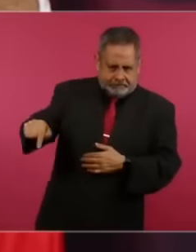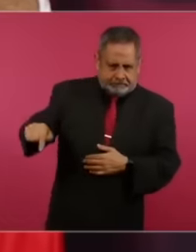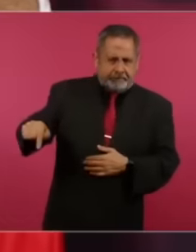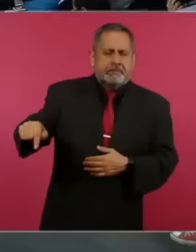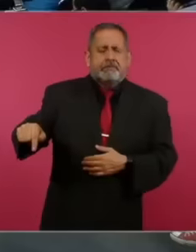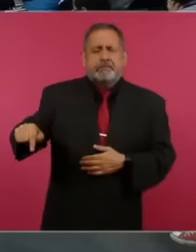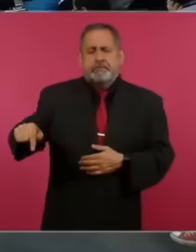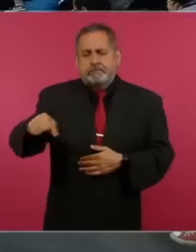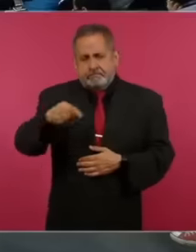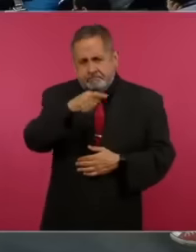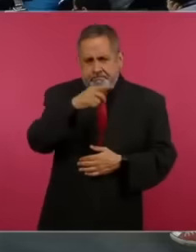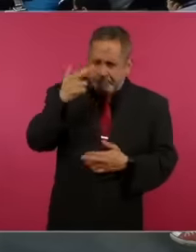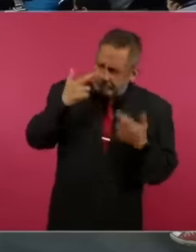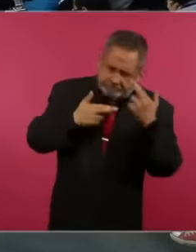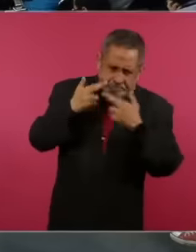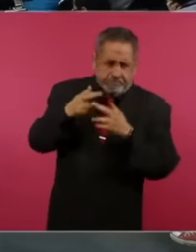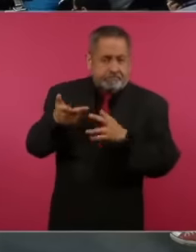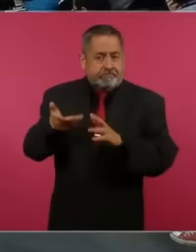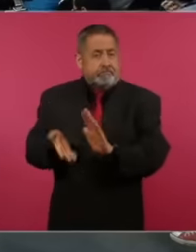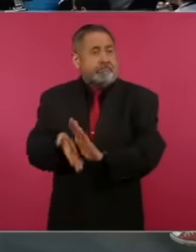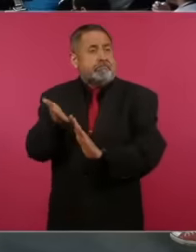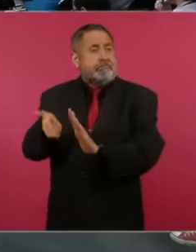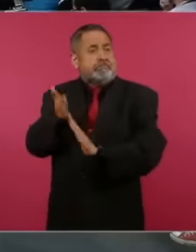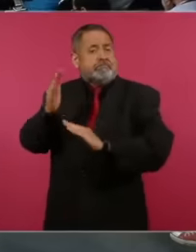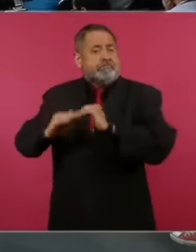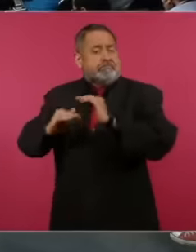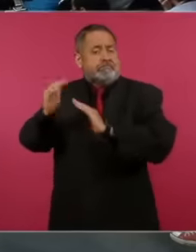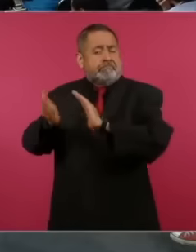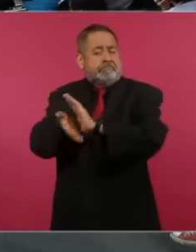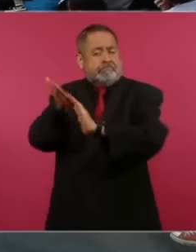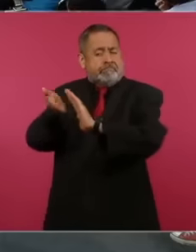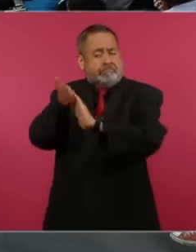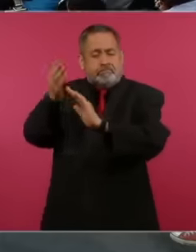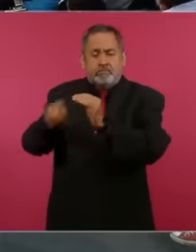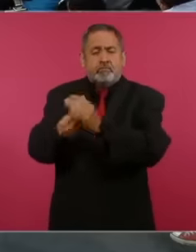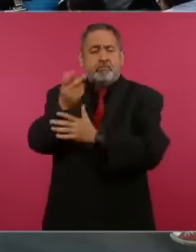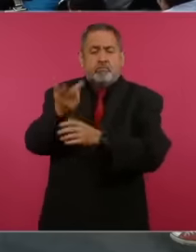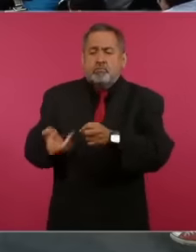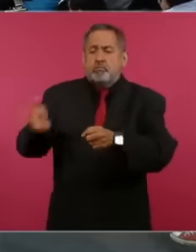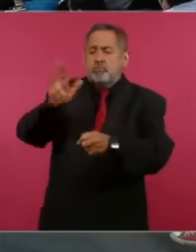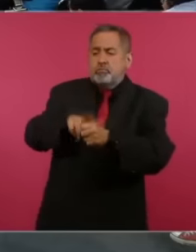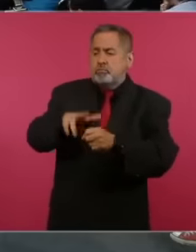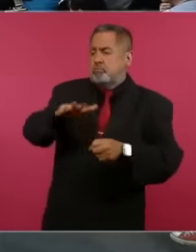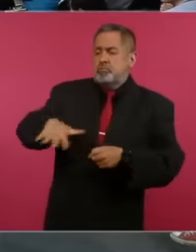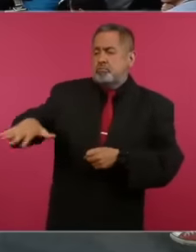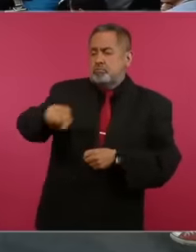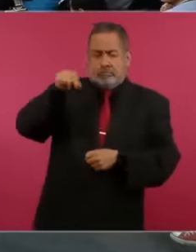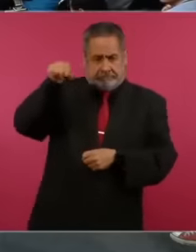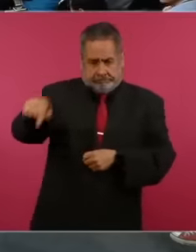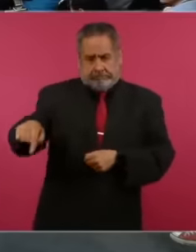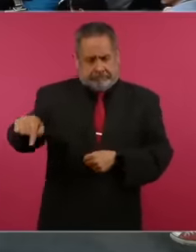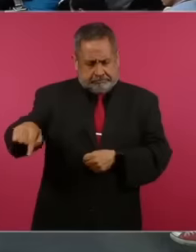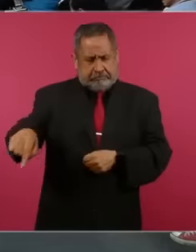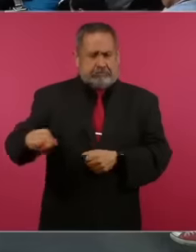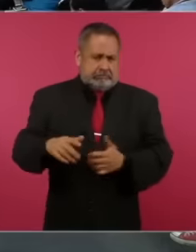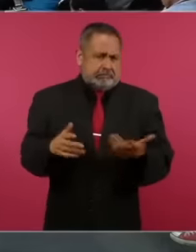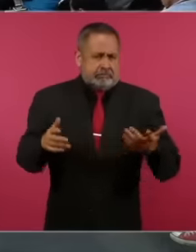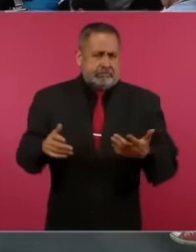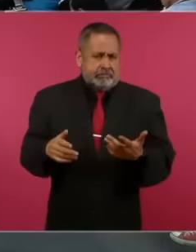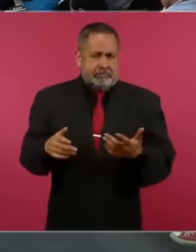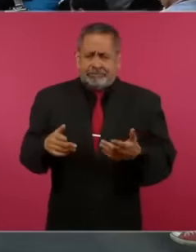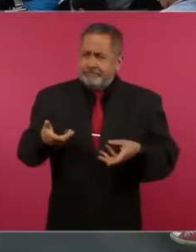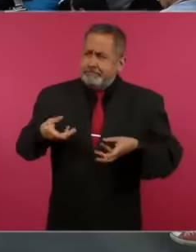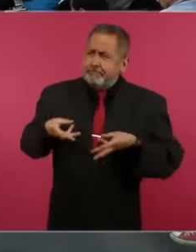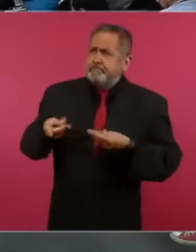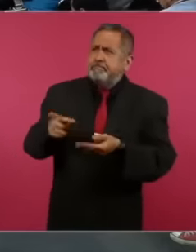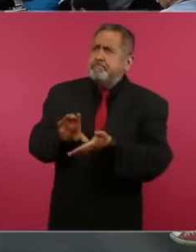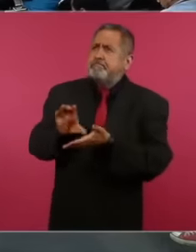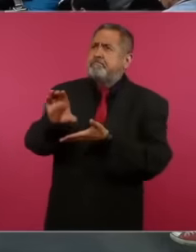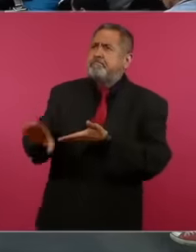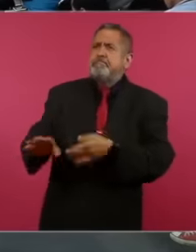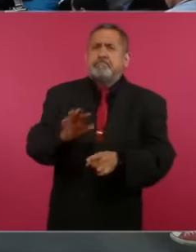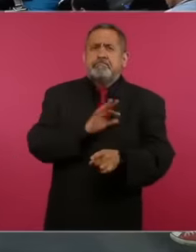check out the construction of the new Oran hospital. We are talking about an investment of around